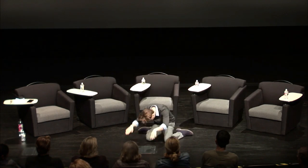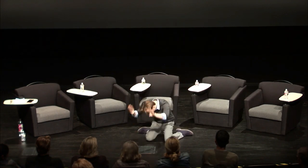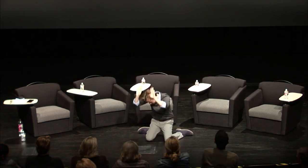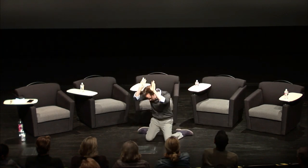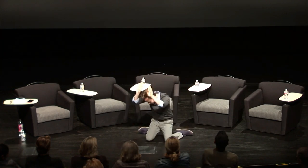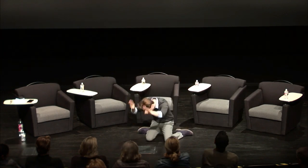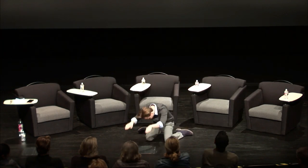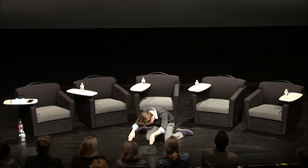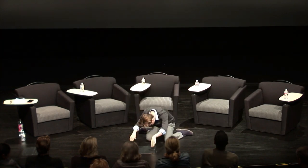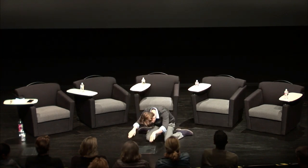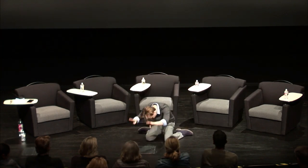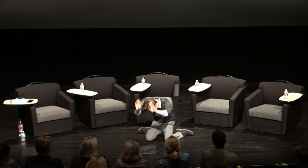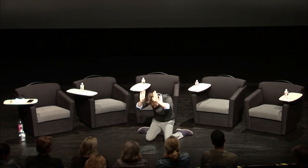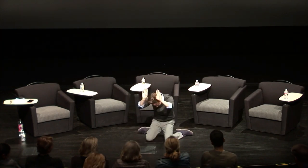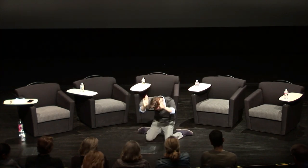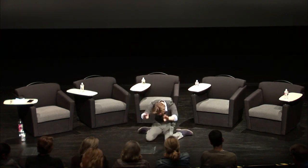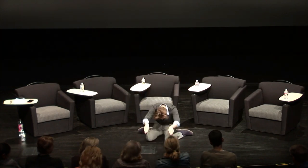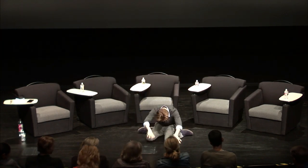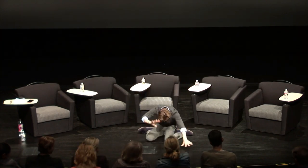appropriately